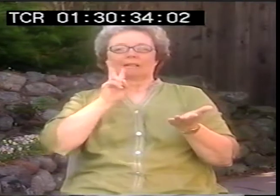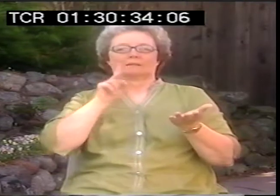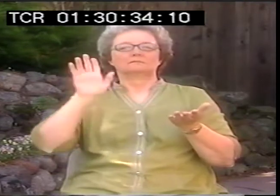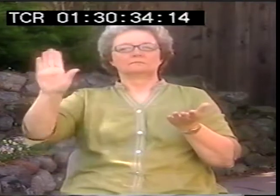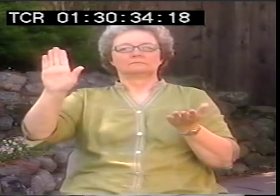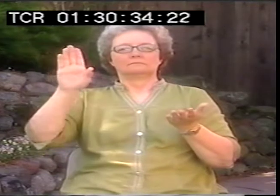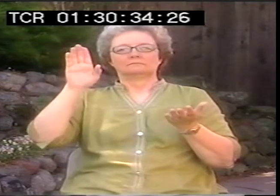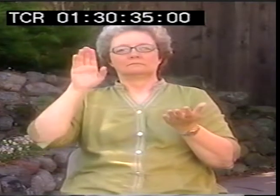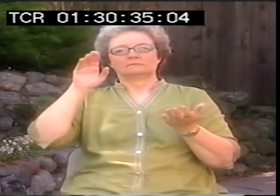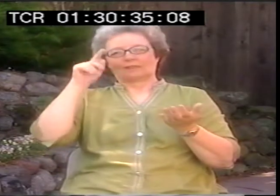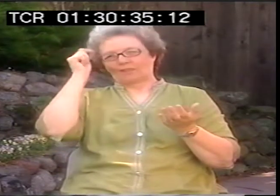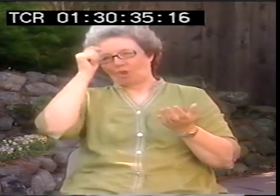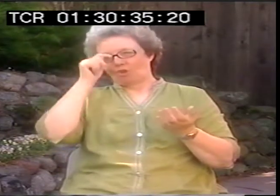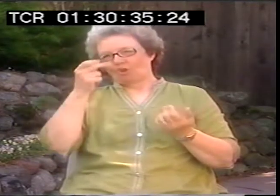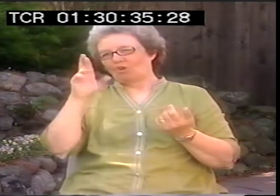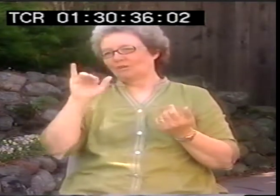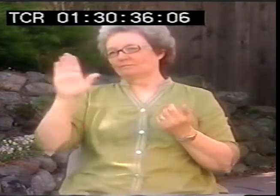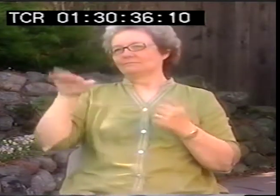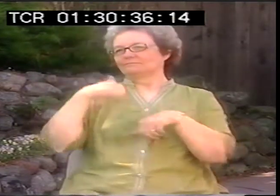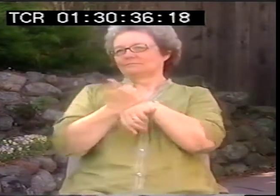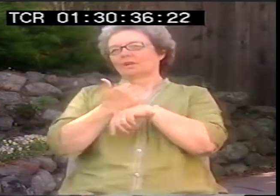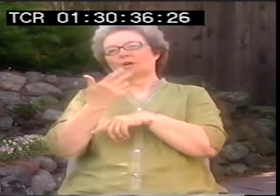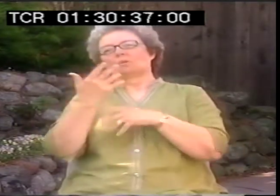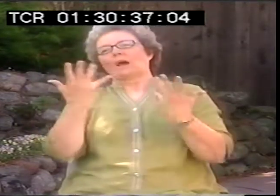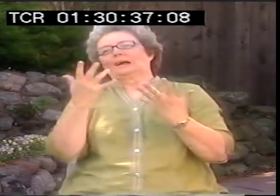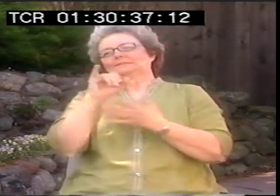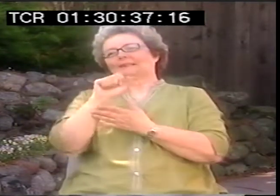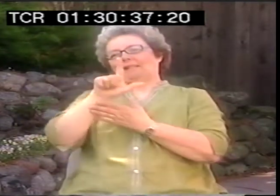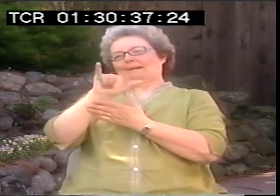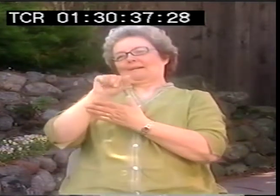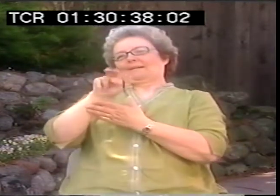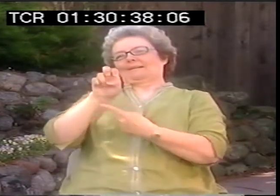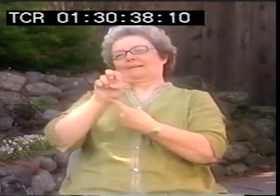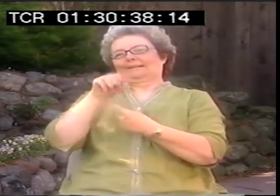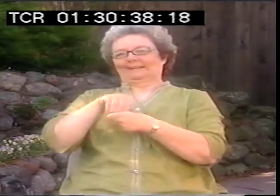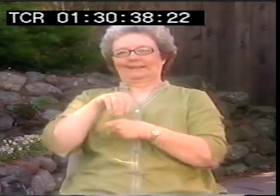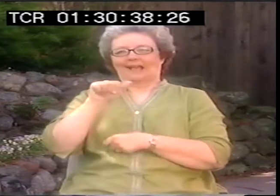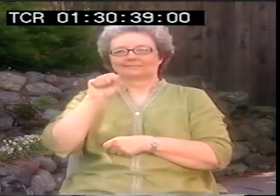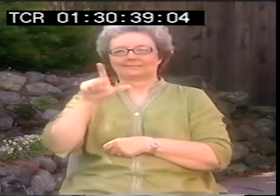Now, how would you create a line in sign language? That was a big theory of Clayton Valli's,